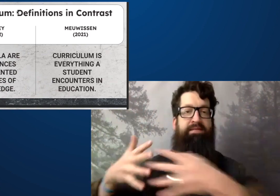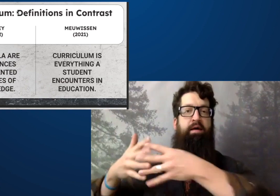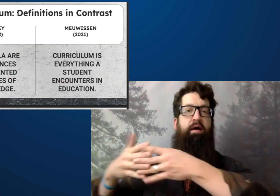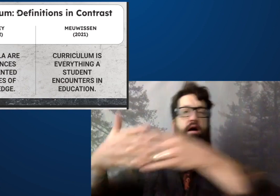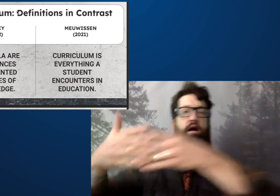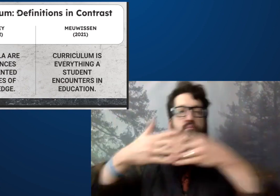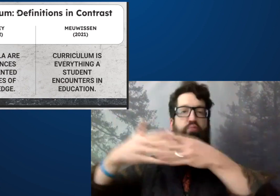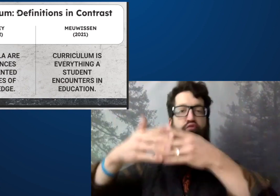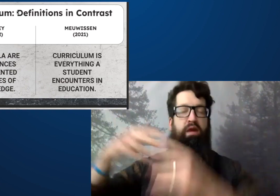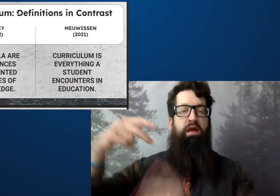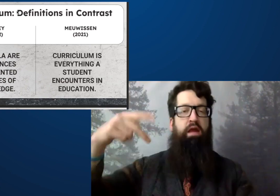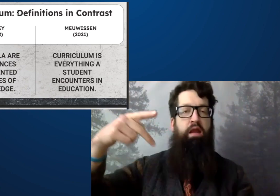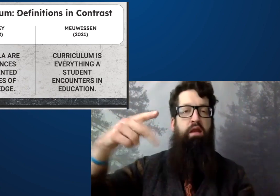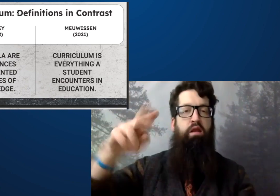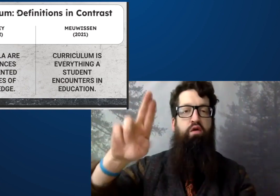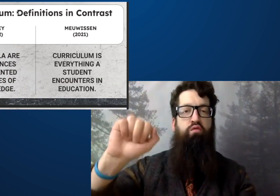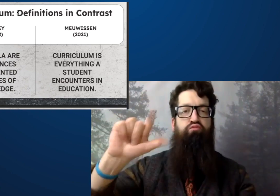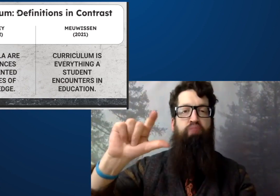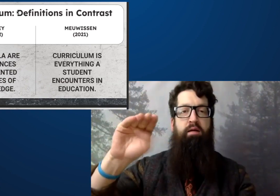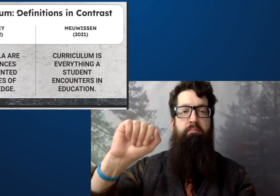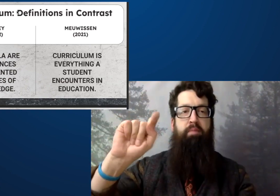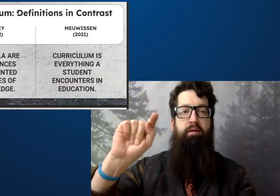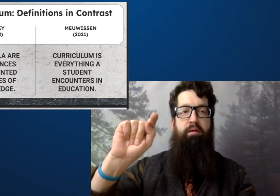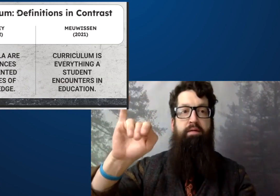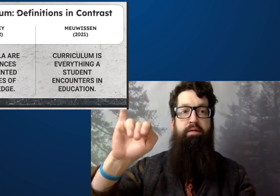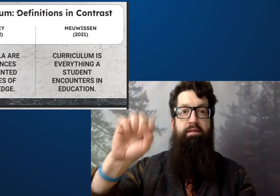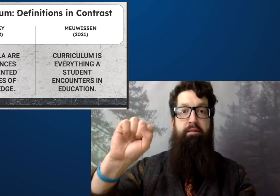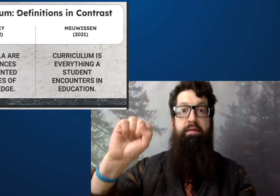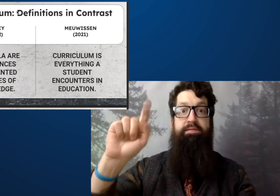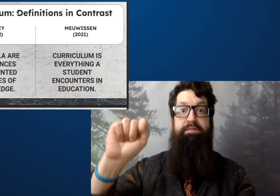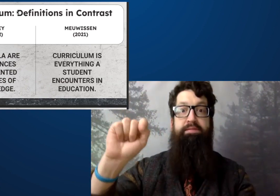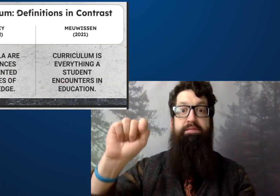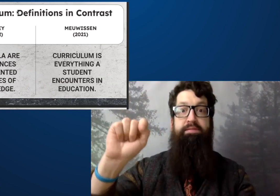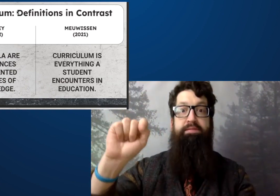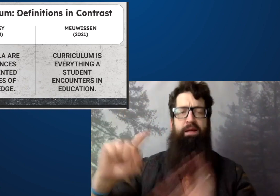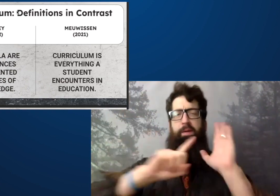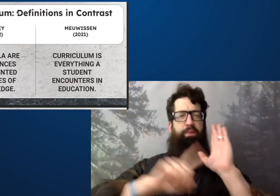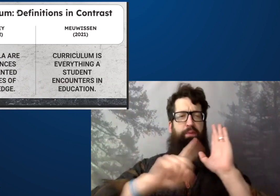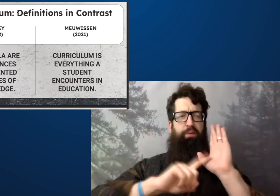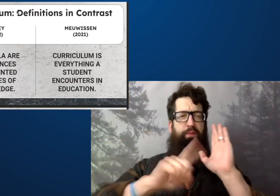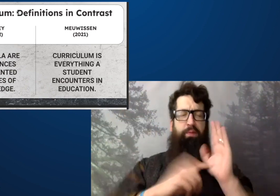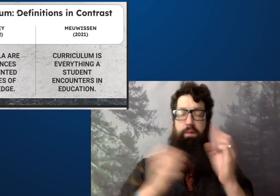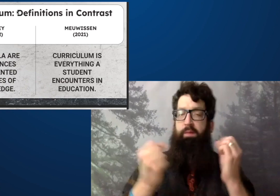He's a very famous American philosopher